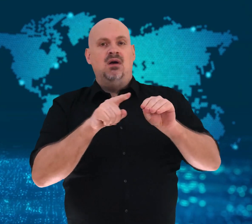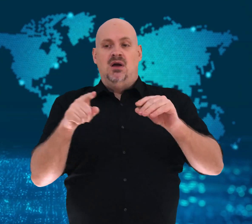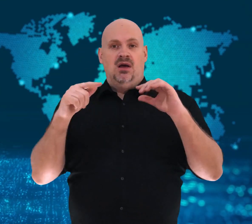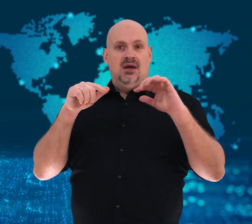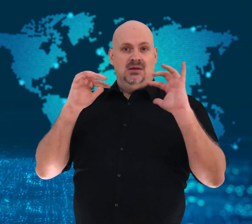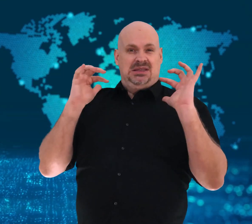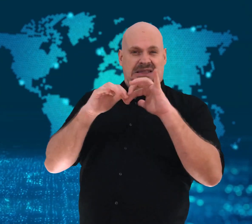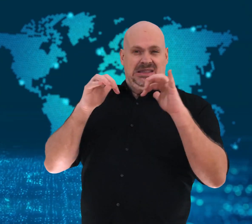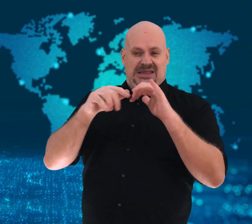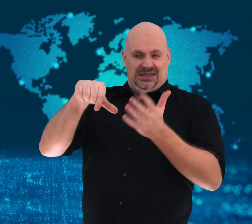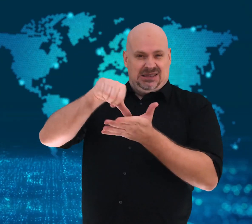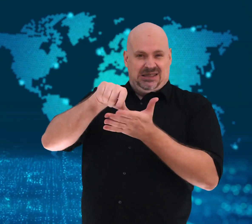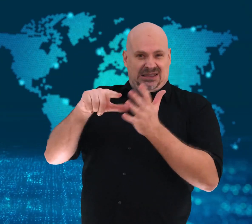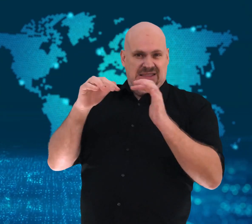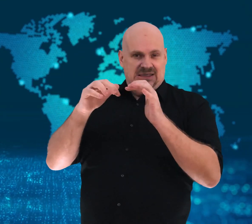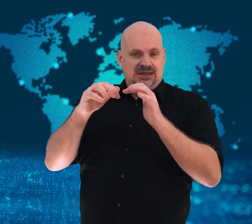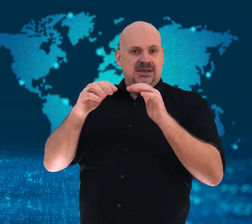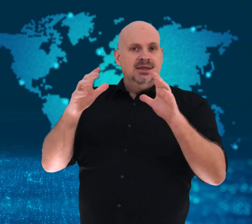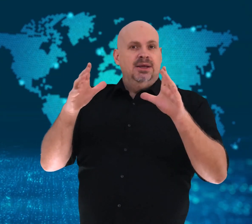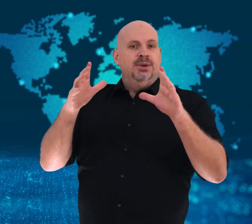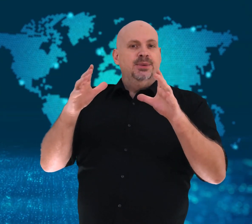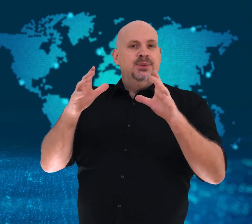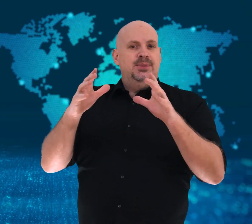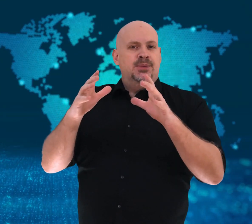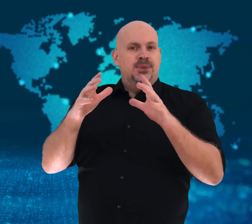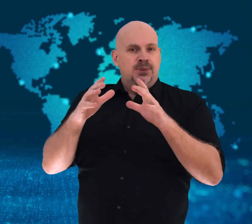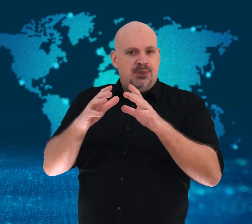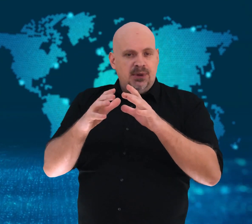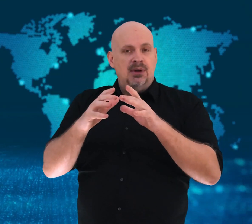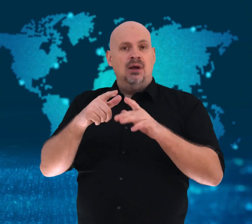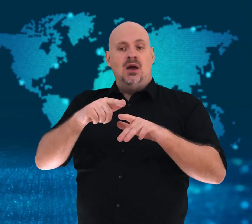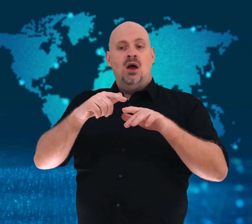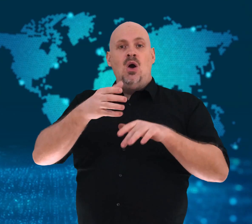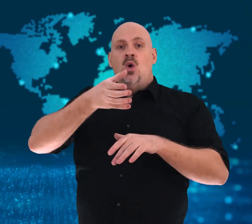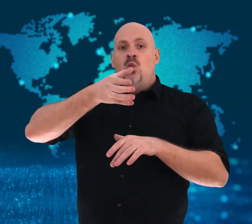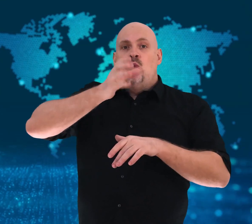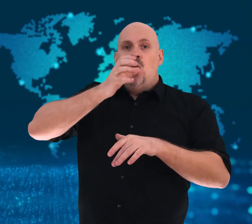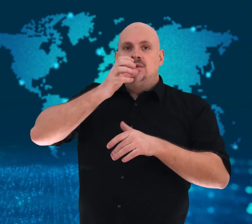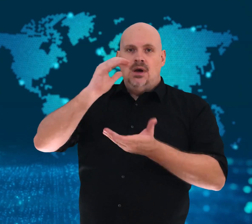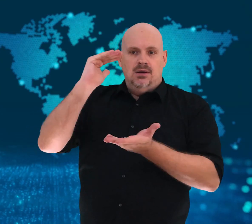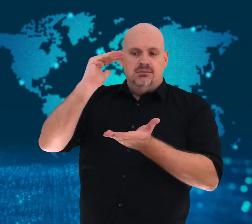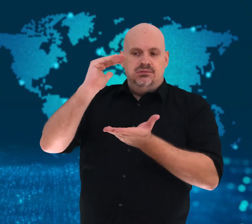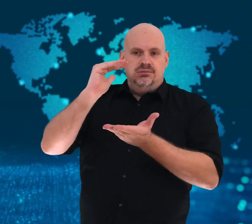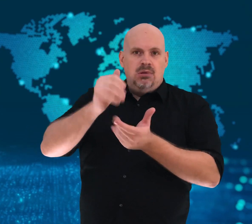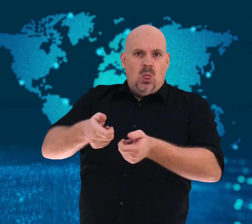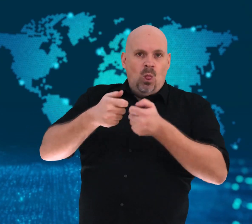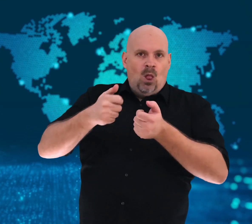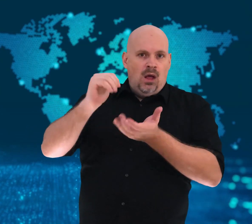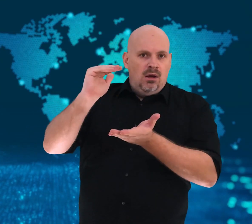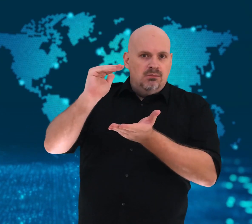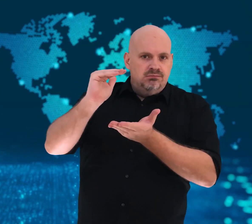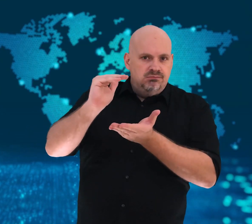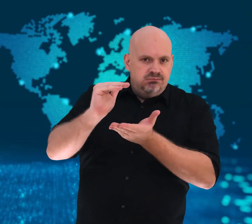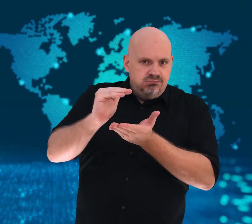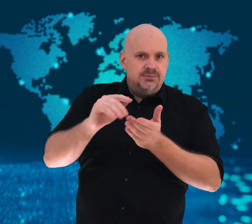and allow the country to redistribute its wealth.